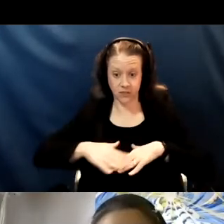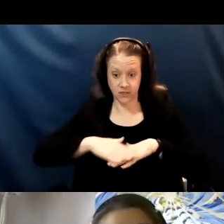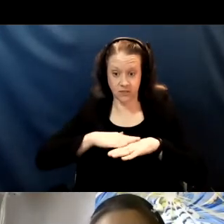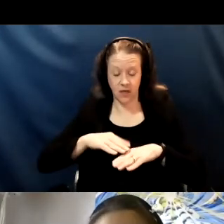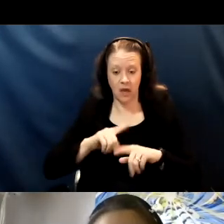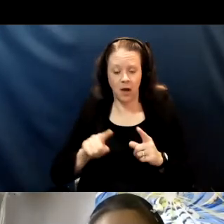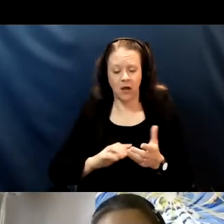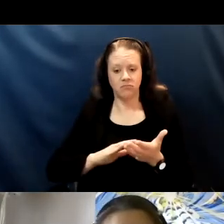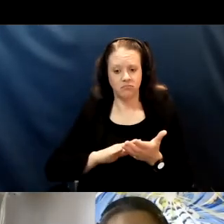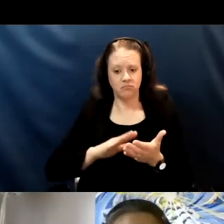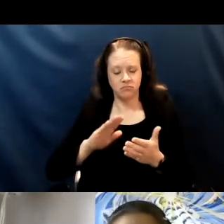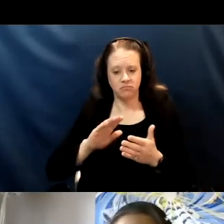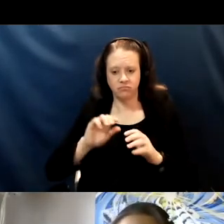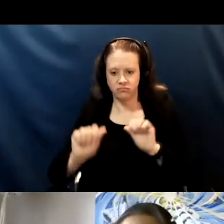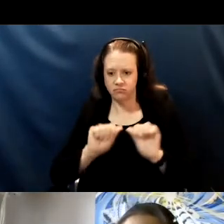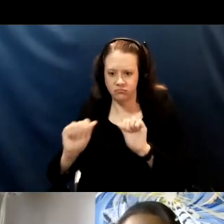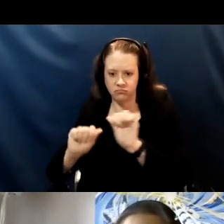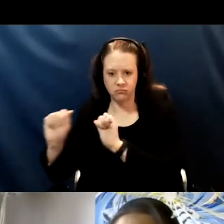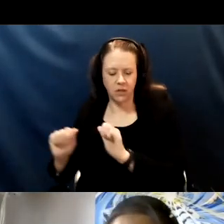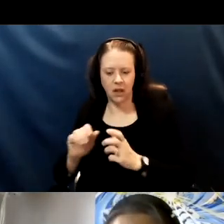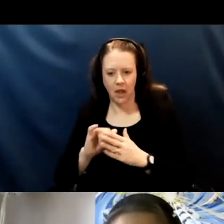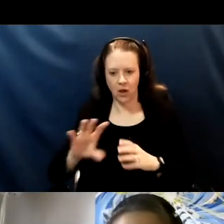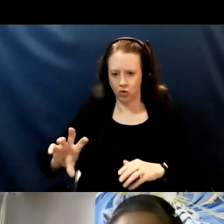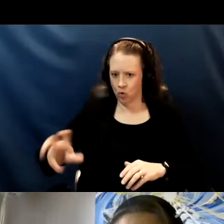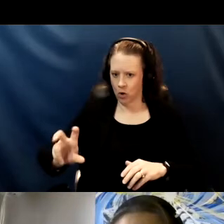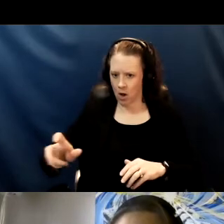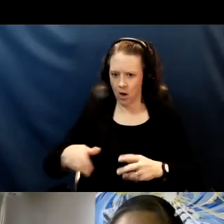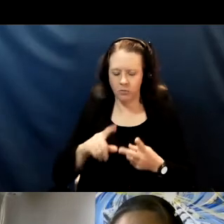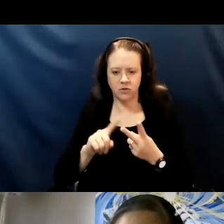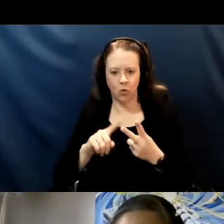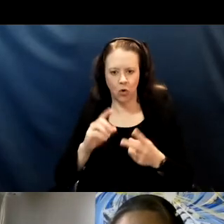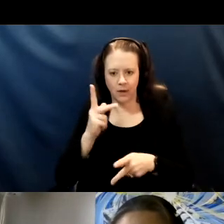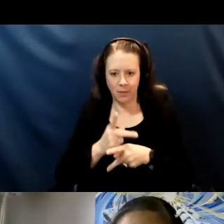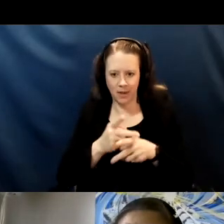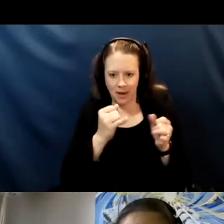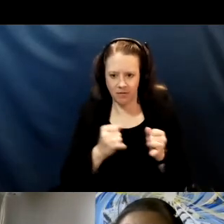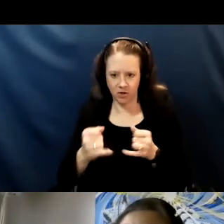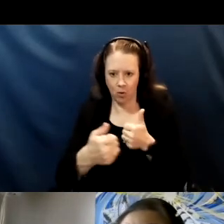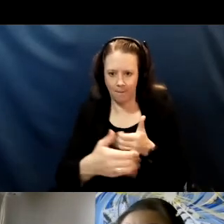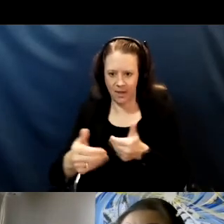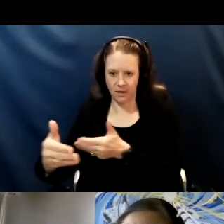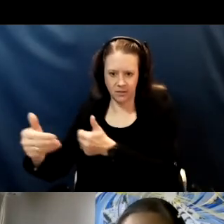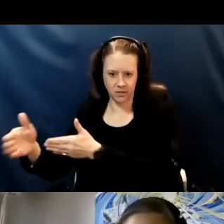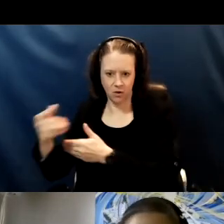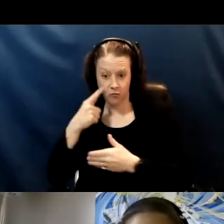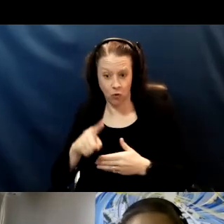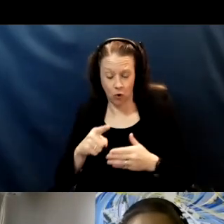like door knobs and keeping individual bins for activities whenever possible can be a very helpful strategy.